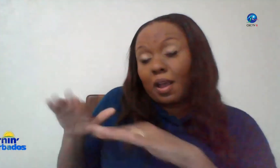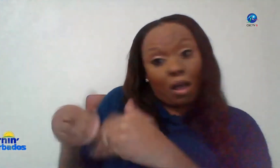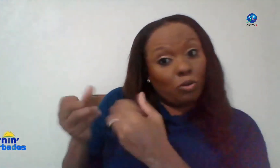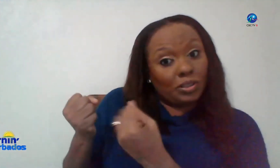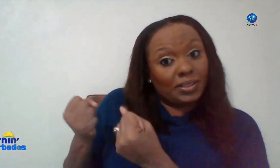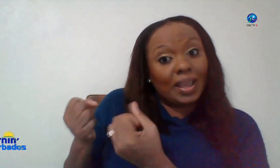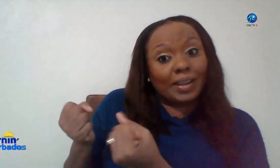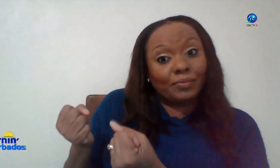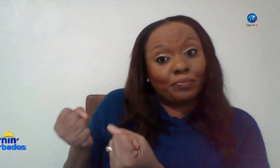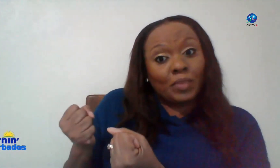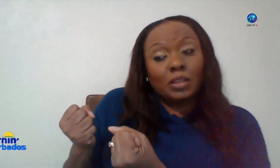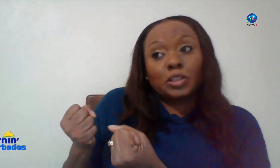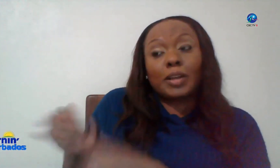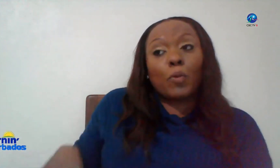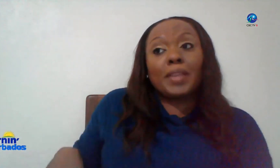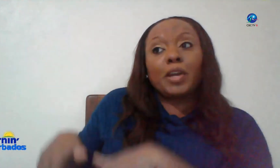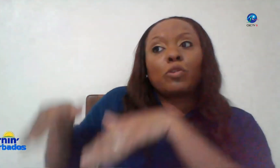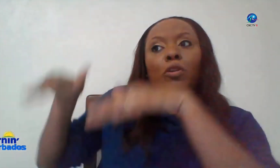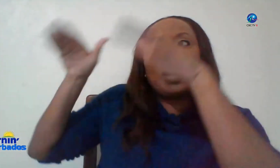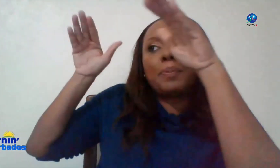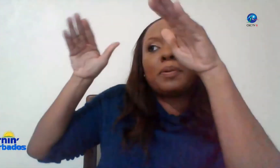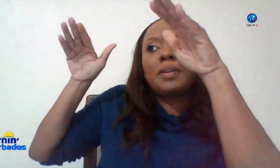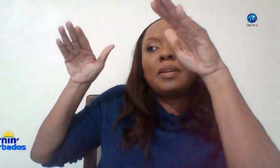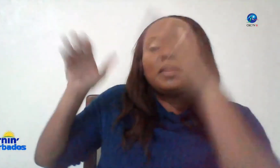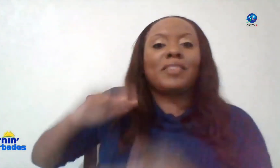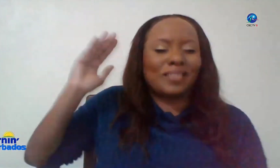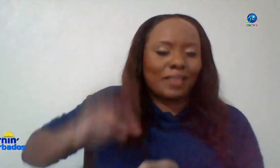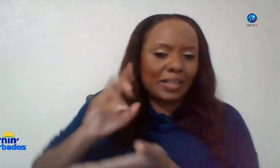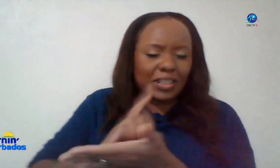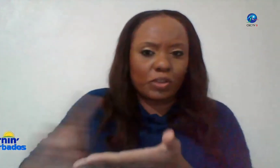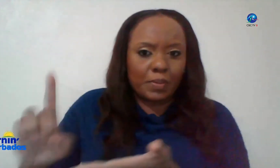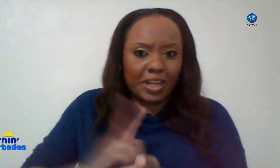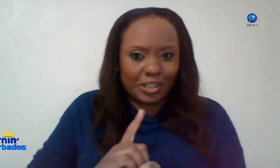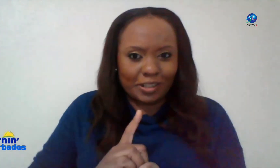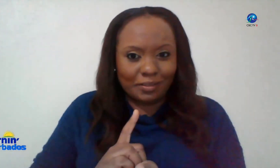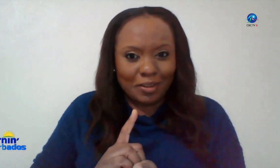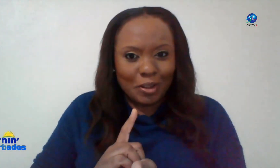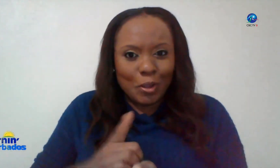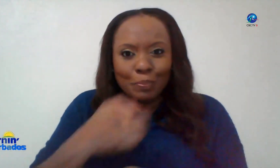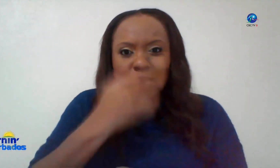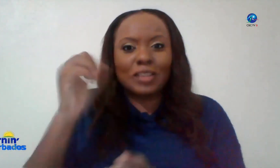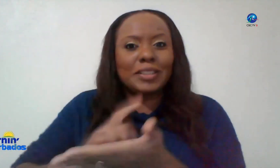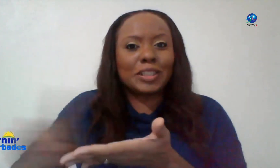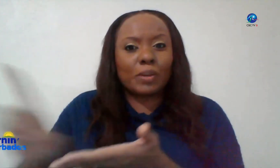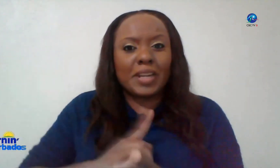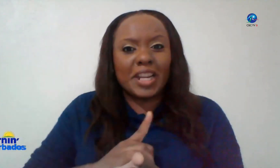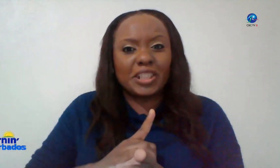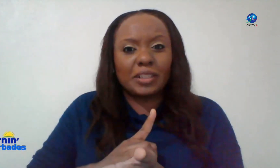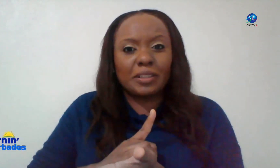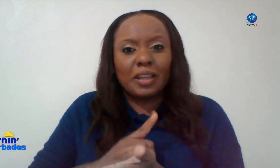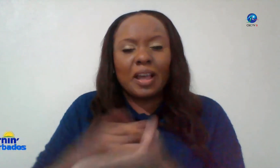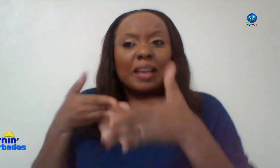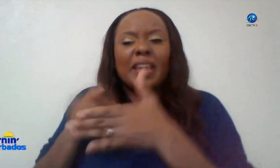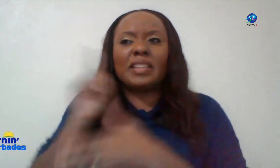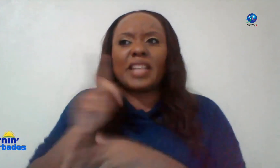how to sign so that when they grow up there's less discrimination because in discrimination against